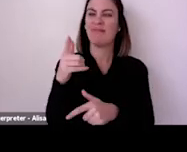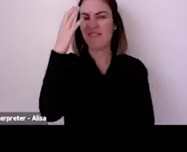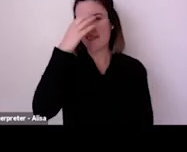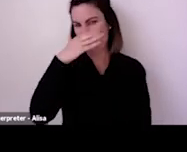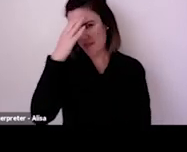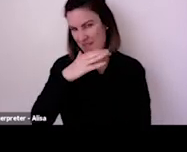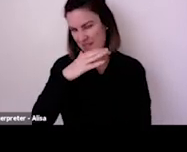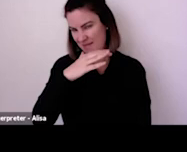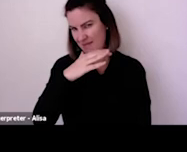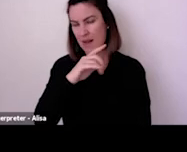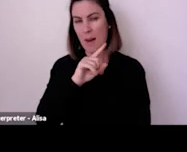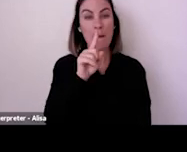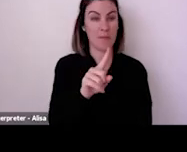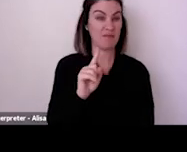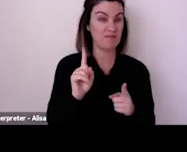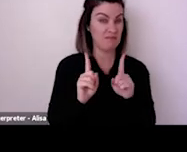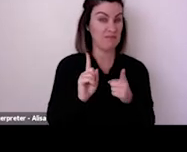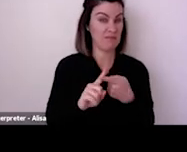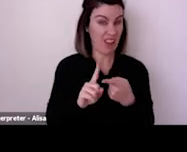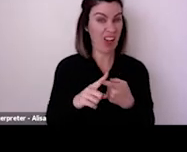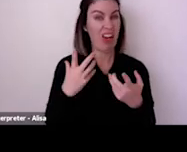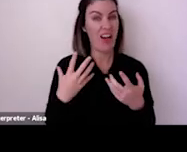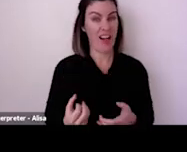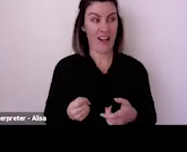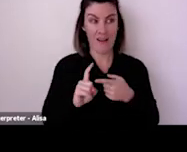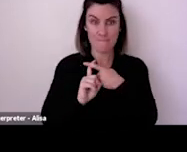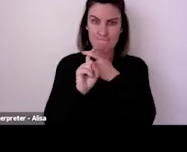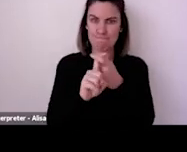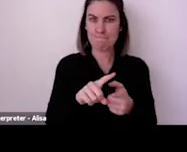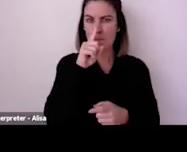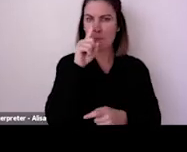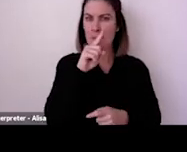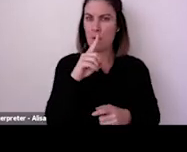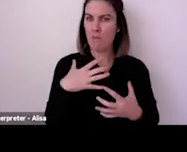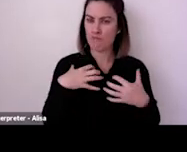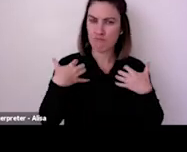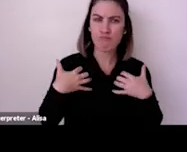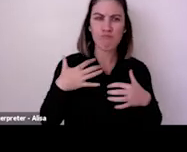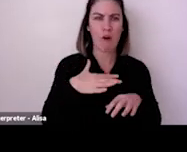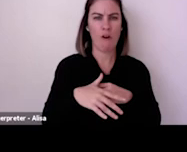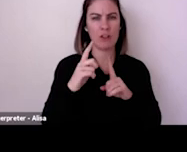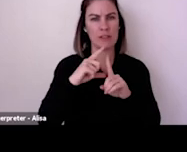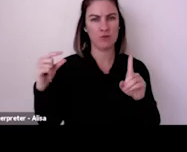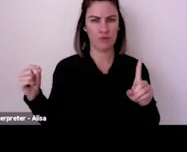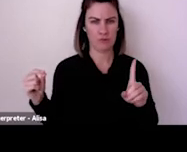that we're all having around the arts. And we know that digital has opened up access for many people, but there are also barriers